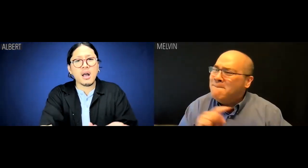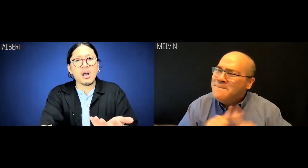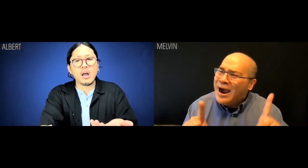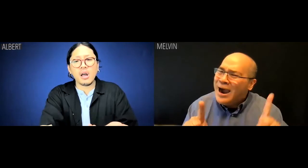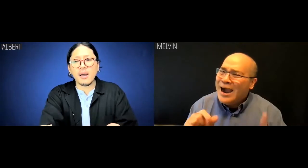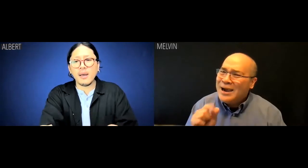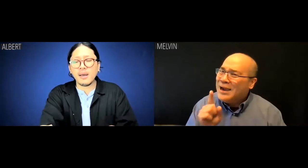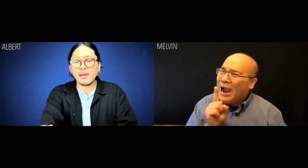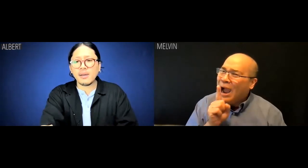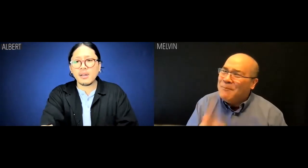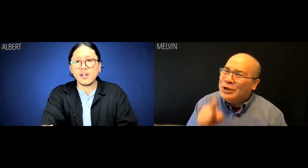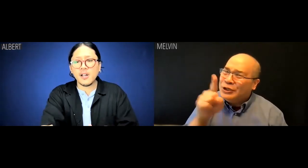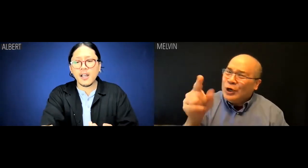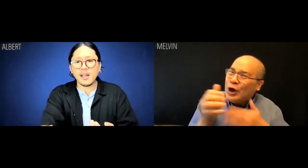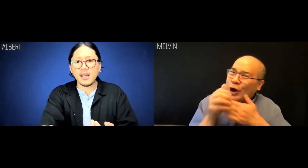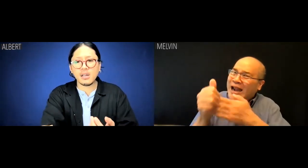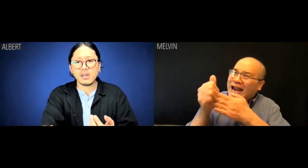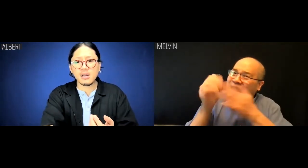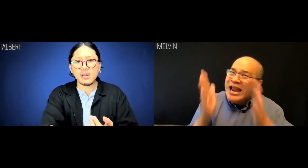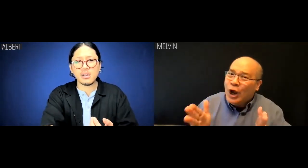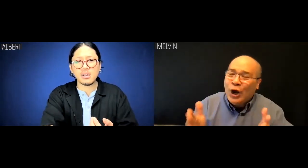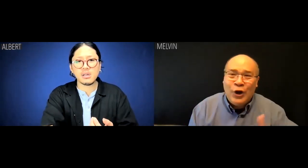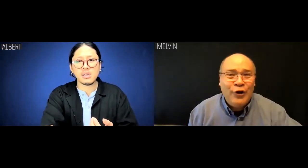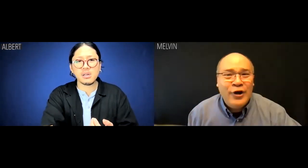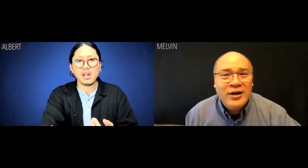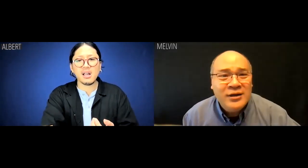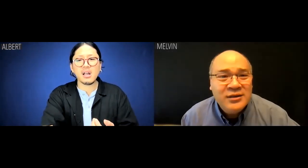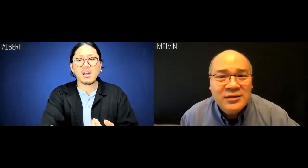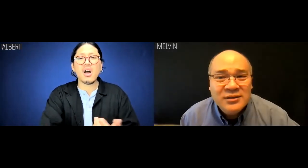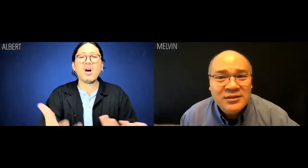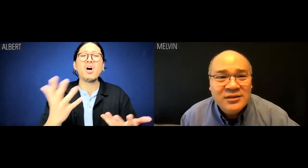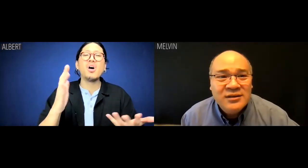but I'm just not sure you're a leader.